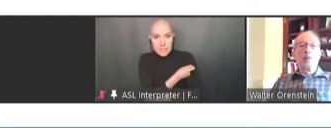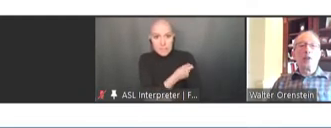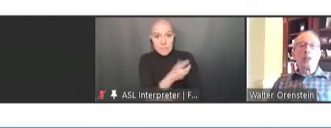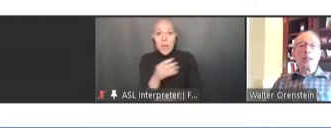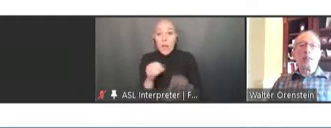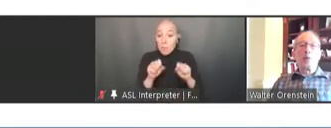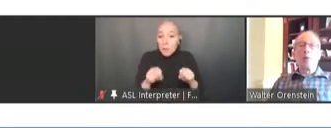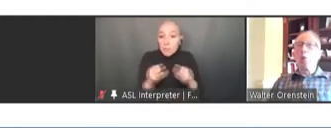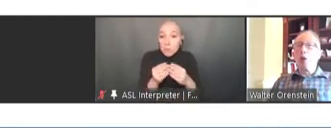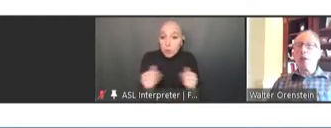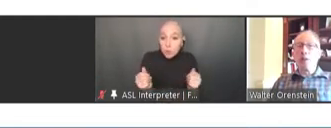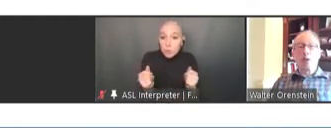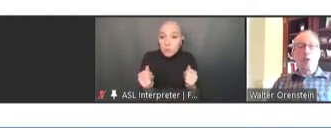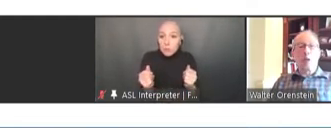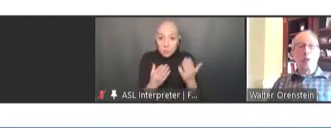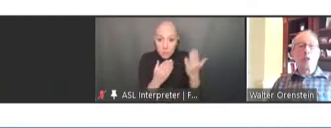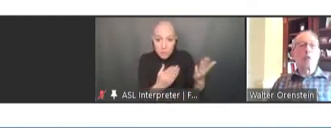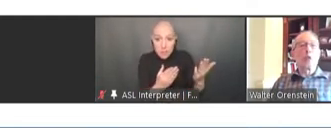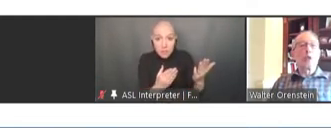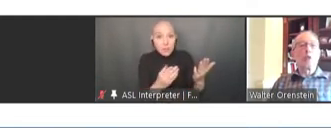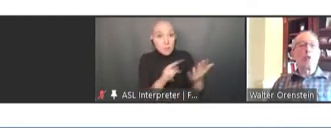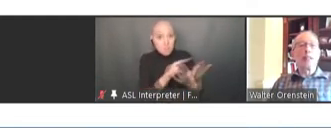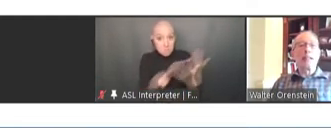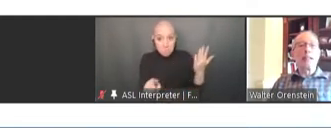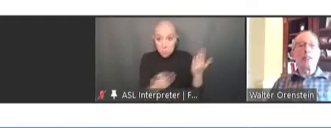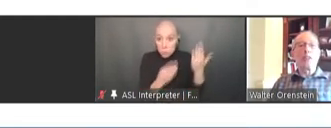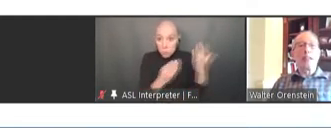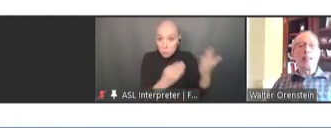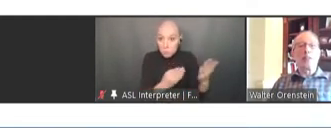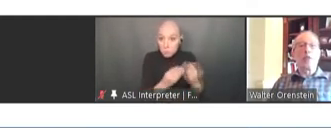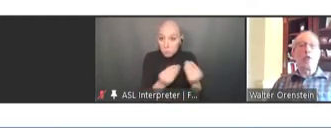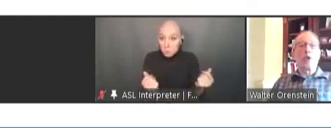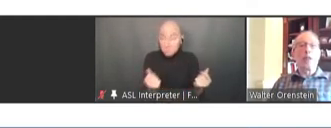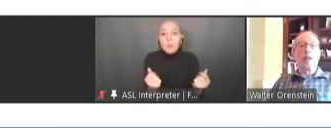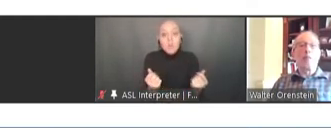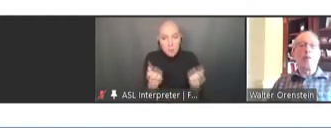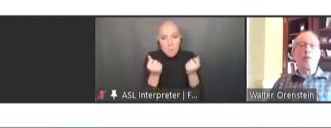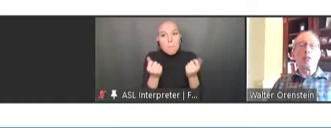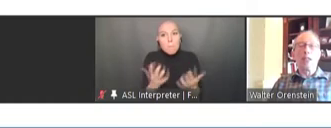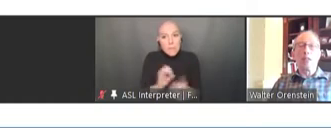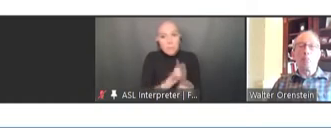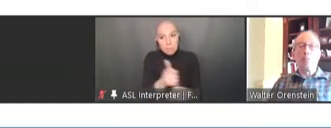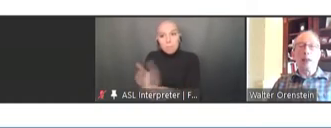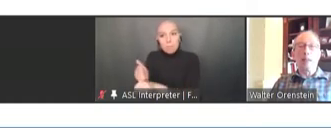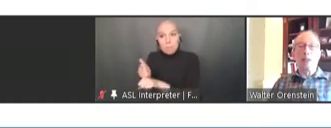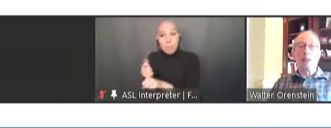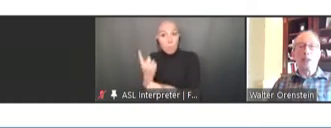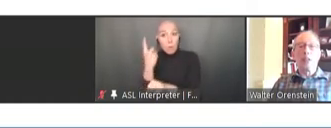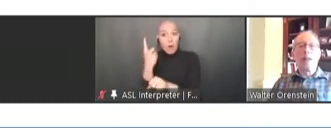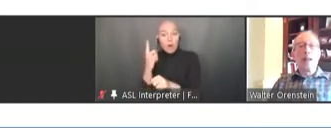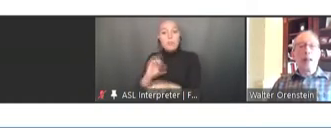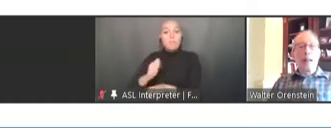For example, one of the strategies was to create a standards for -- of immunization practices. And